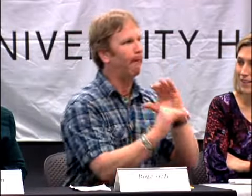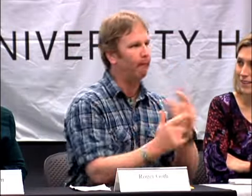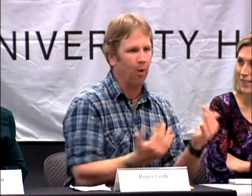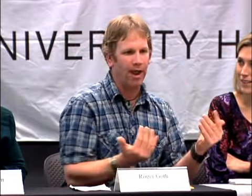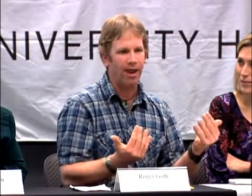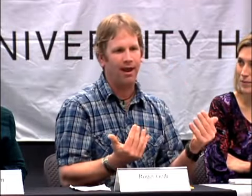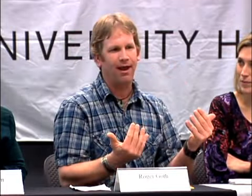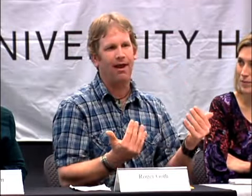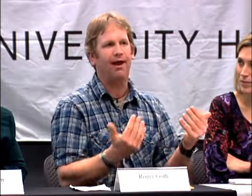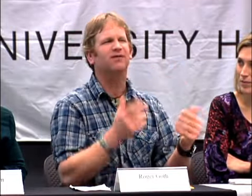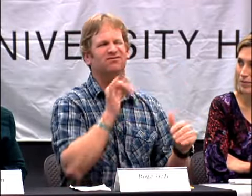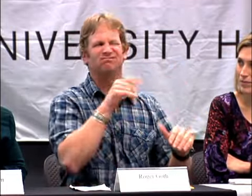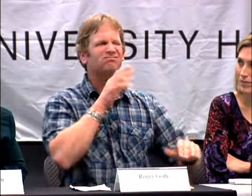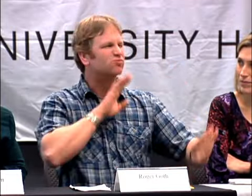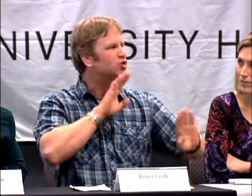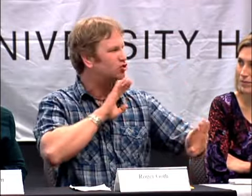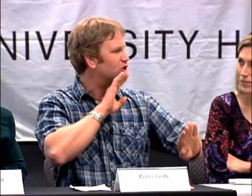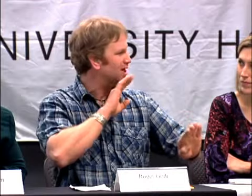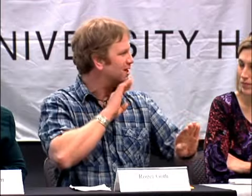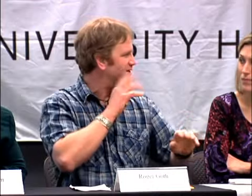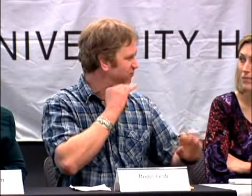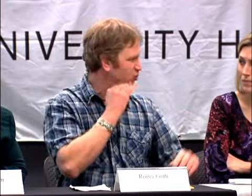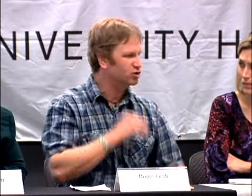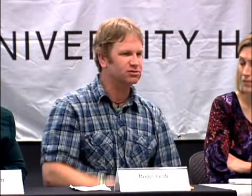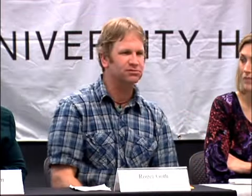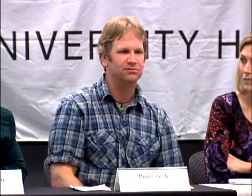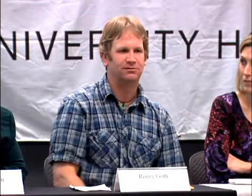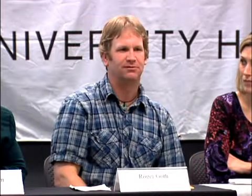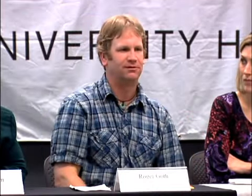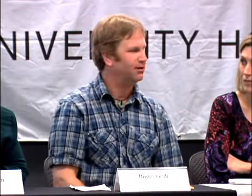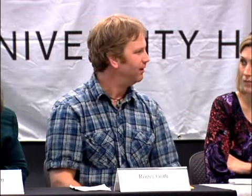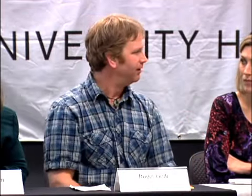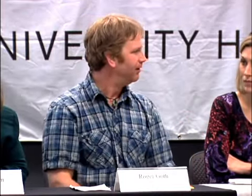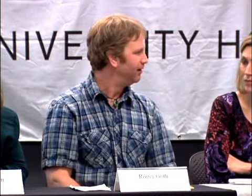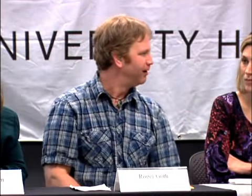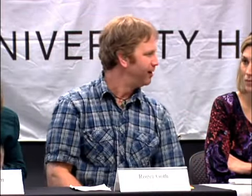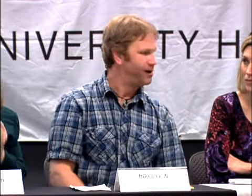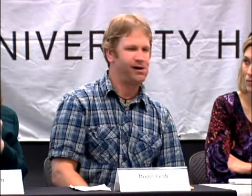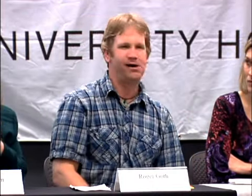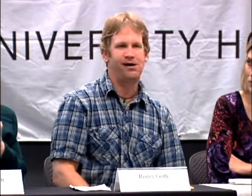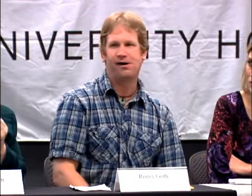I E-MAIL AND WE WAIT AND THEY E-MAIL AND WE WAIT AND IT IS NOT INSTANT AND IT'S FRUSTRATING. YES.